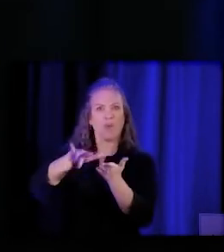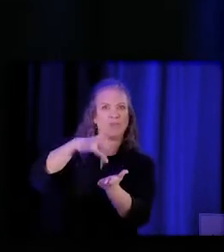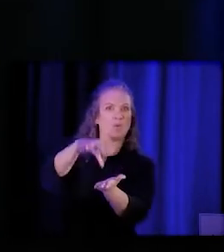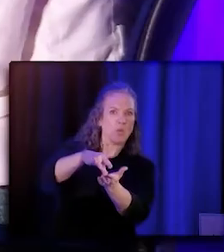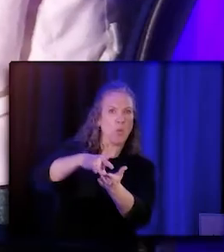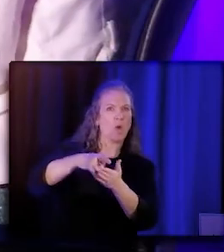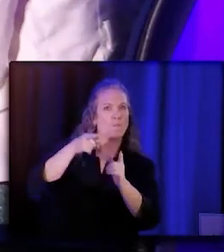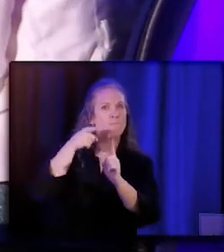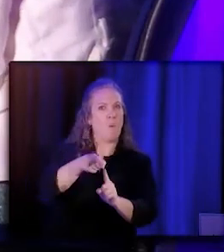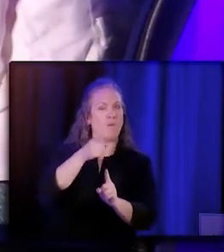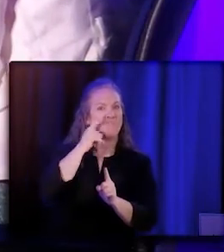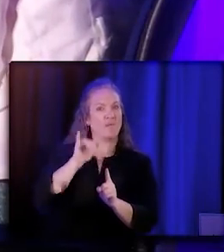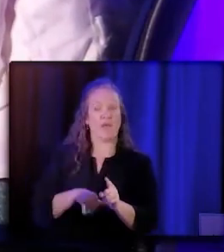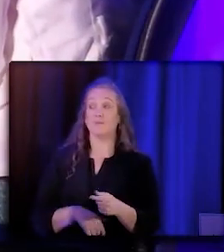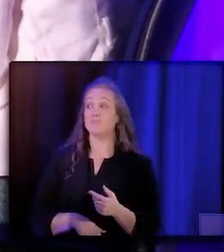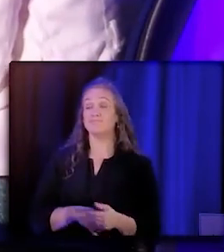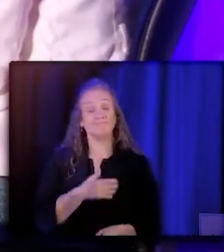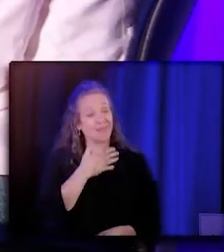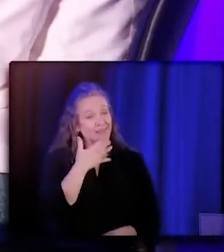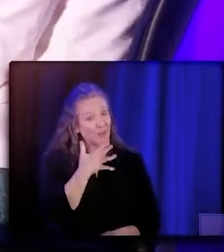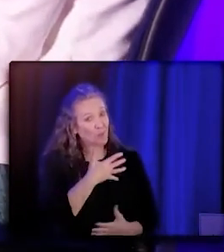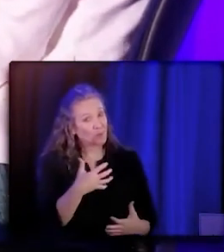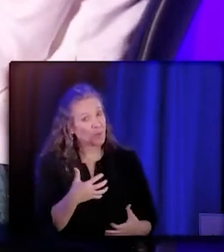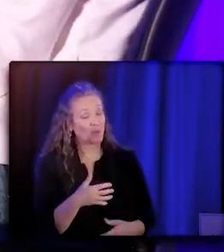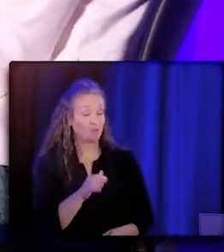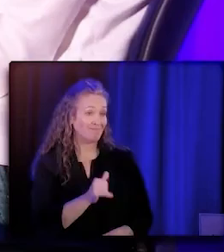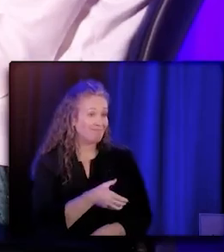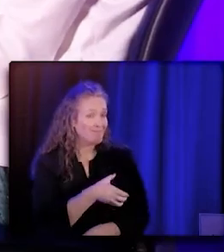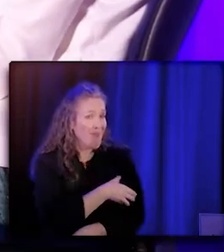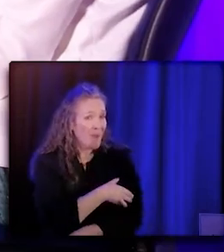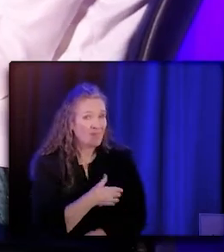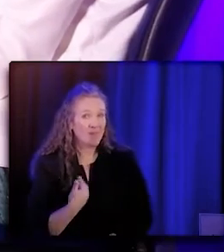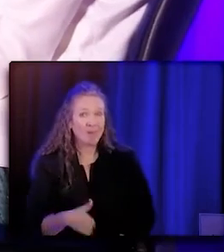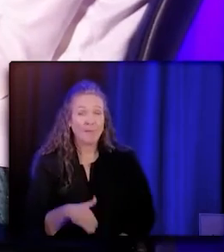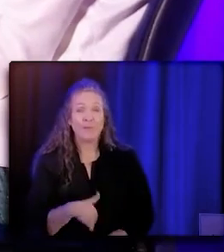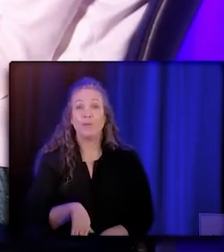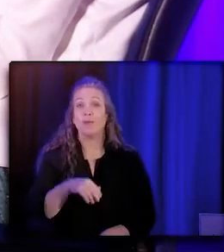Thank you so much, Pooja. And that's powerful because Health Net's big